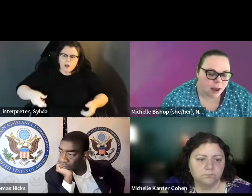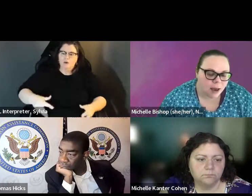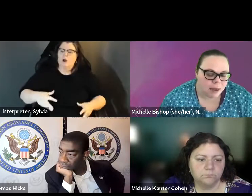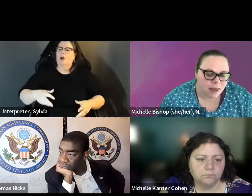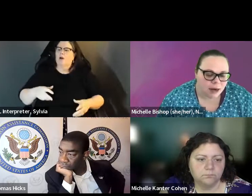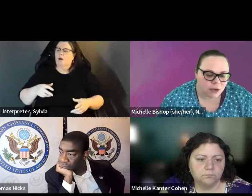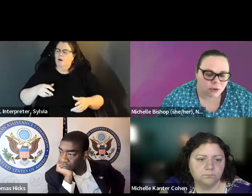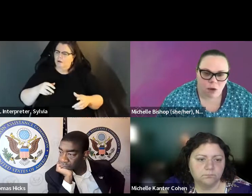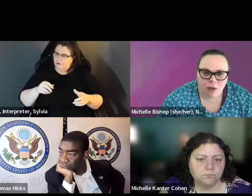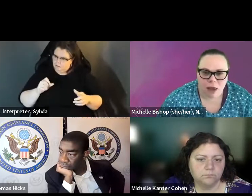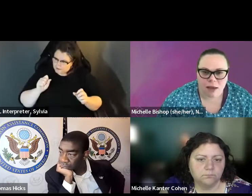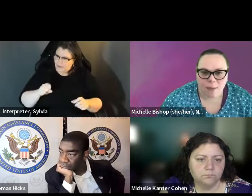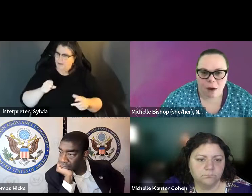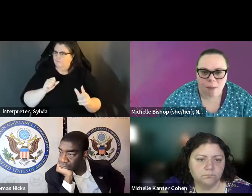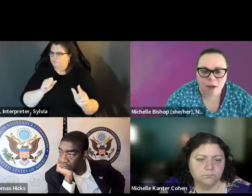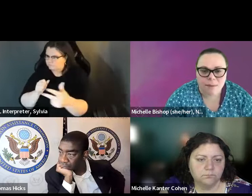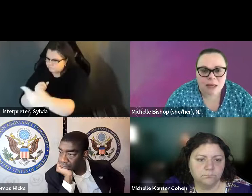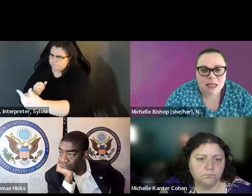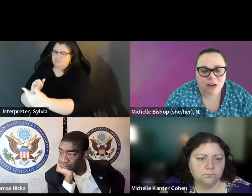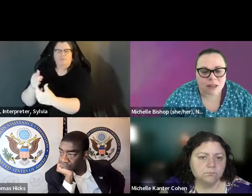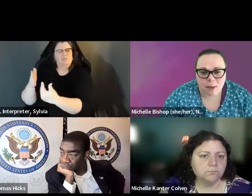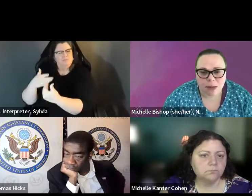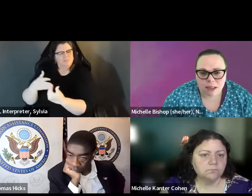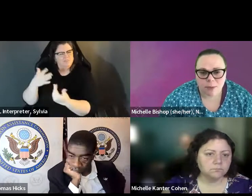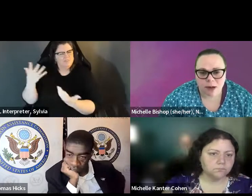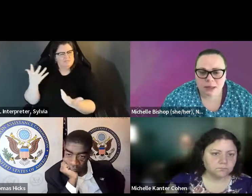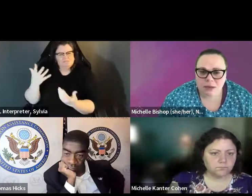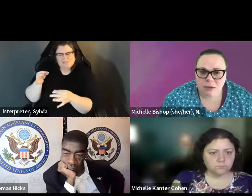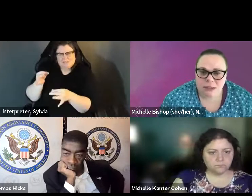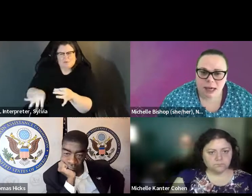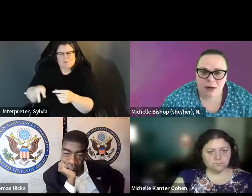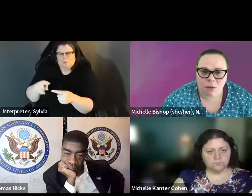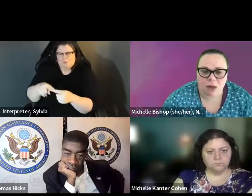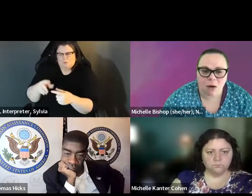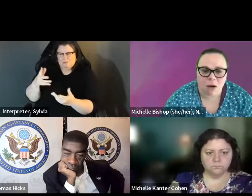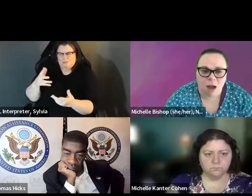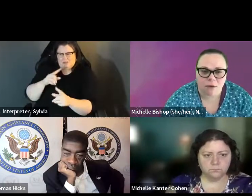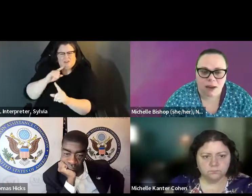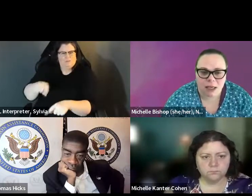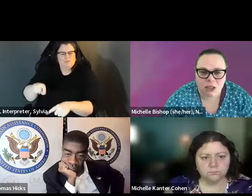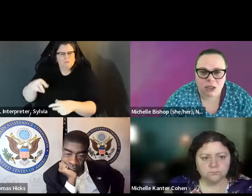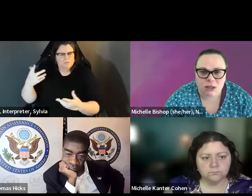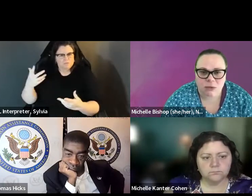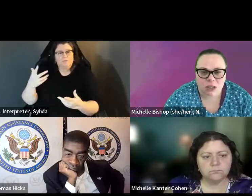using a wheelchair to be able to maneuver behind it, which there's ADA measurements that deal with that. Then you facing a wall, so long as you have enough of a distance between the wall and the screen for someone who's using a wheelchair to be able to maneuver behind it which there's ada measurements that deal with that Then you solve a lot of that problem, there is a solve a lot of that problem. There is a complaints process